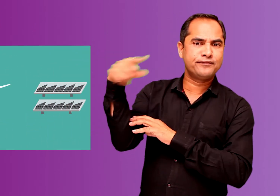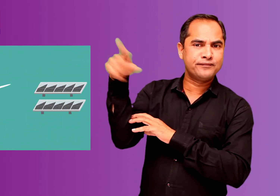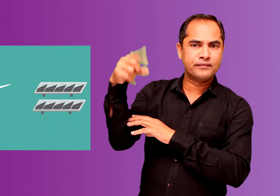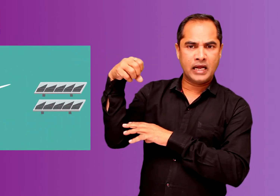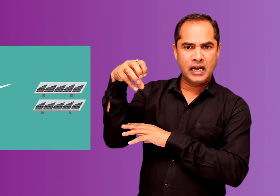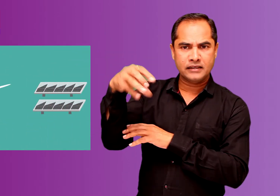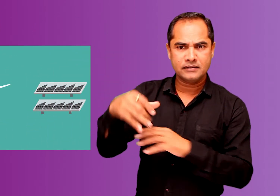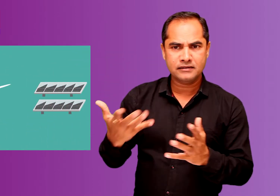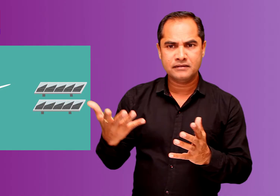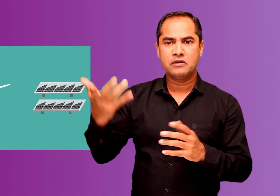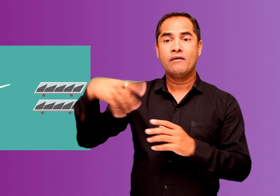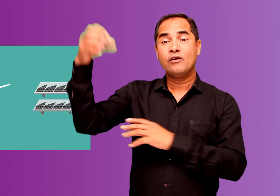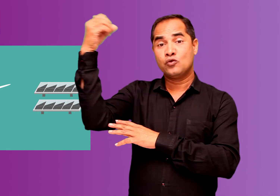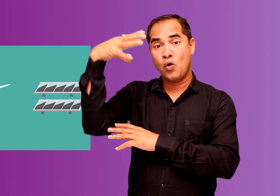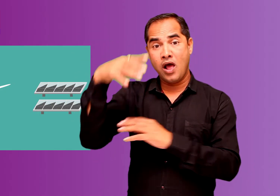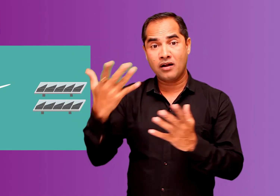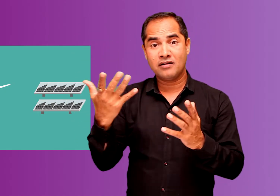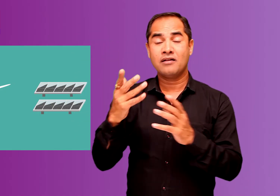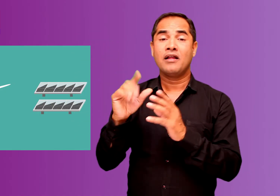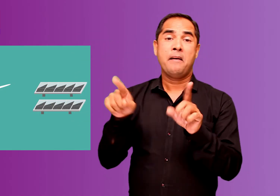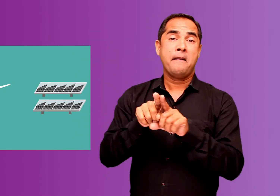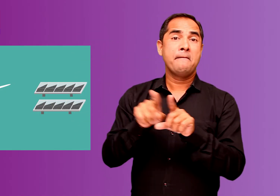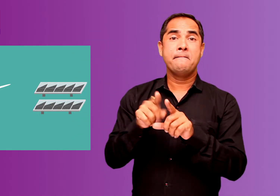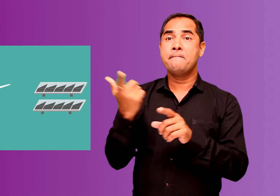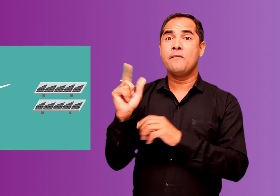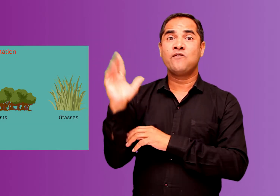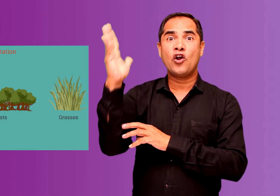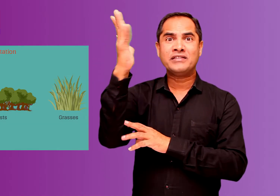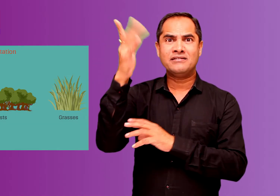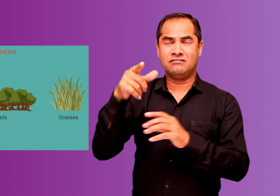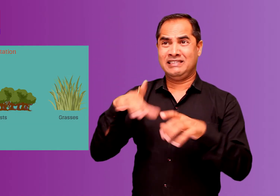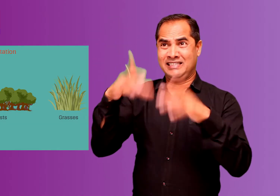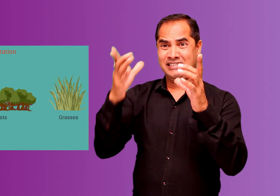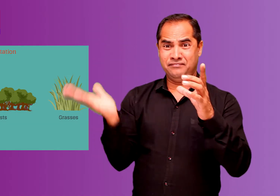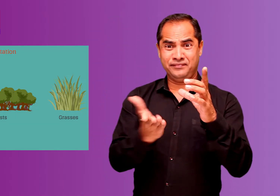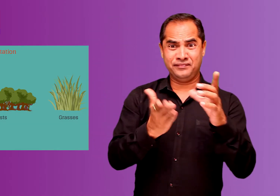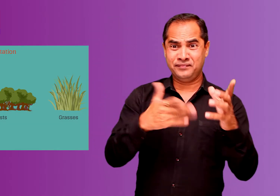Similarly, wind energy can be used. Forests again are renewable source of energy,